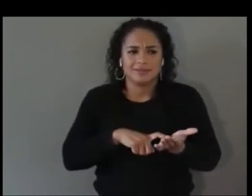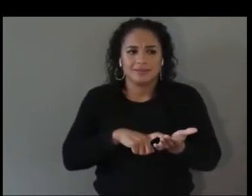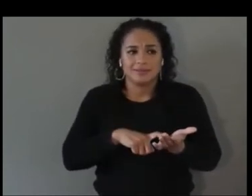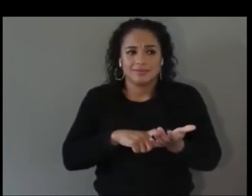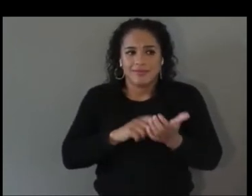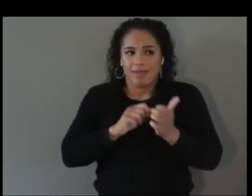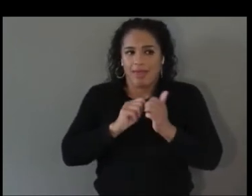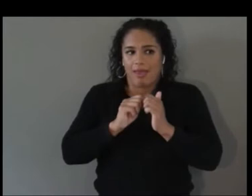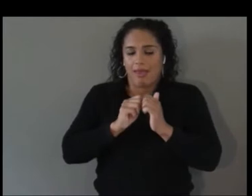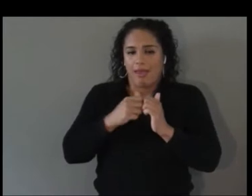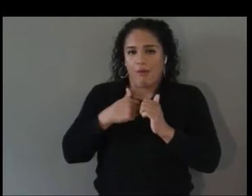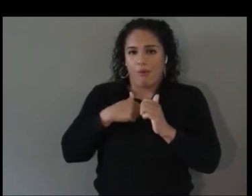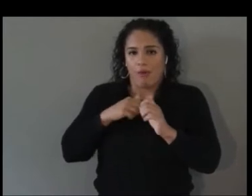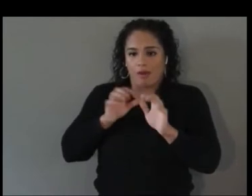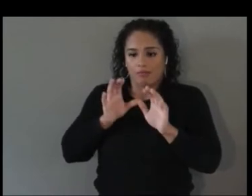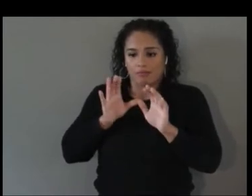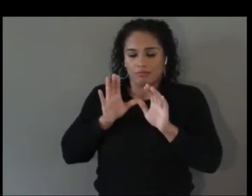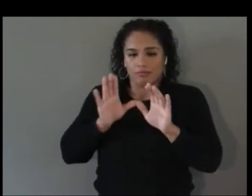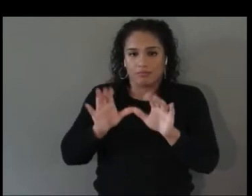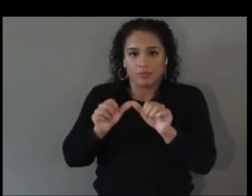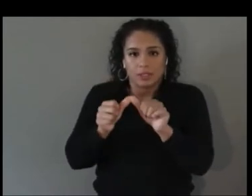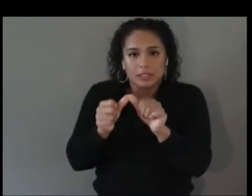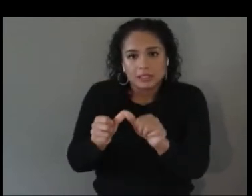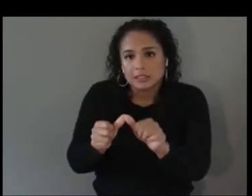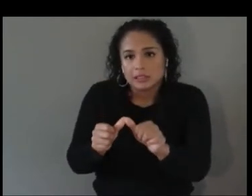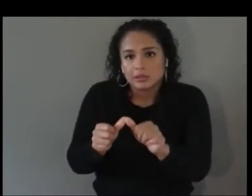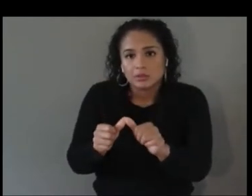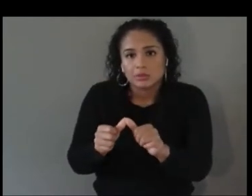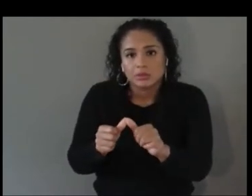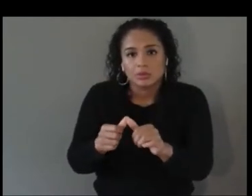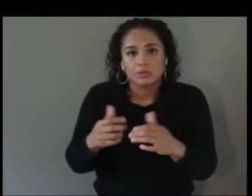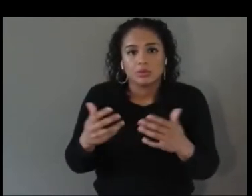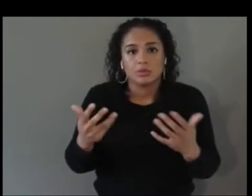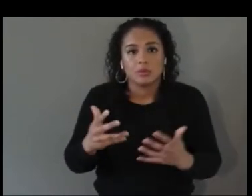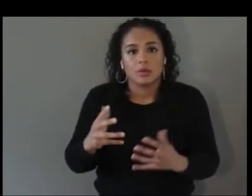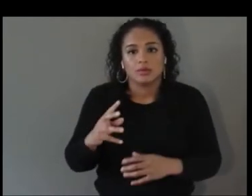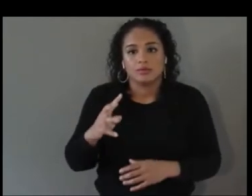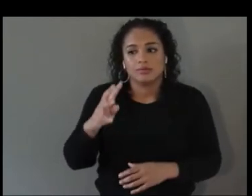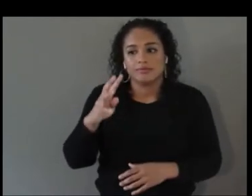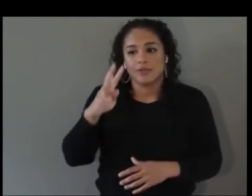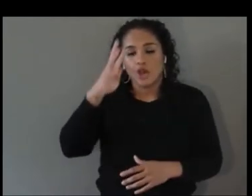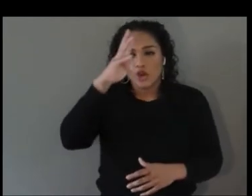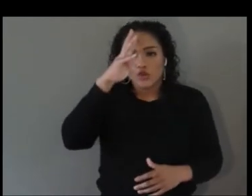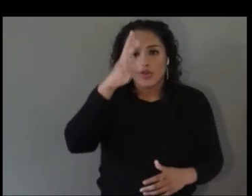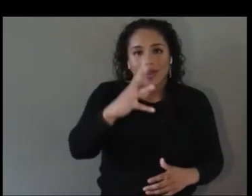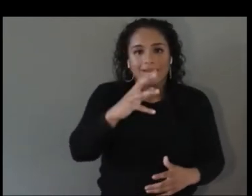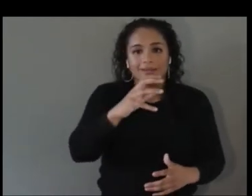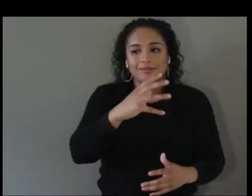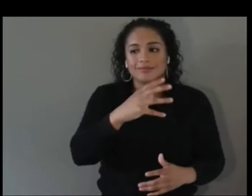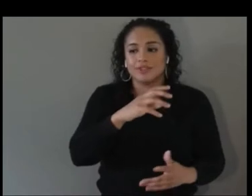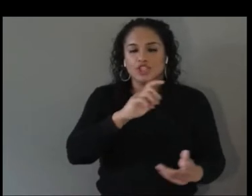is to create and shift that mentality and I realized that the biggest problem that exists